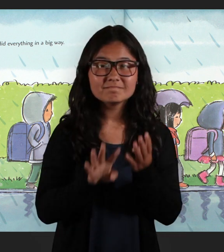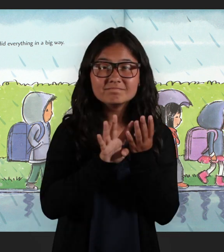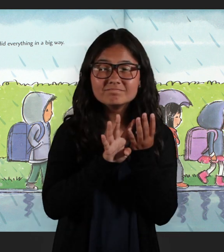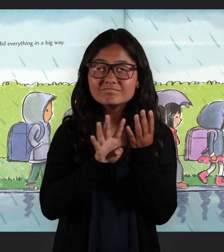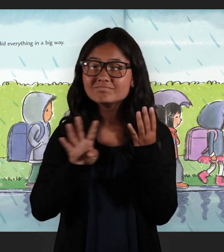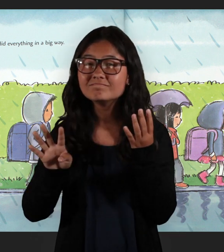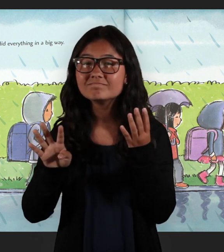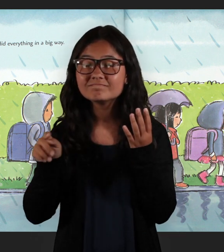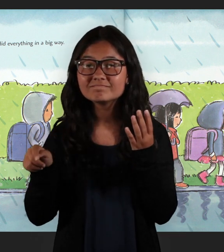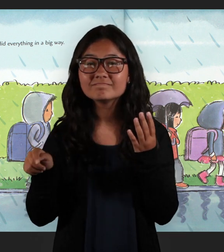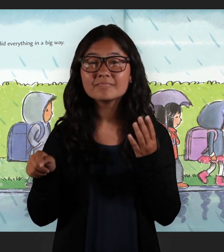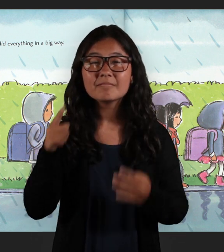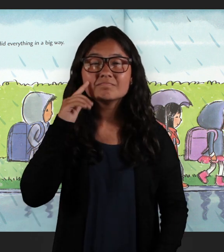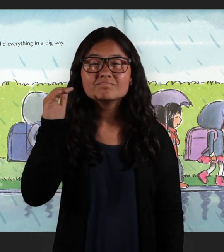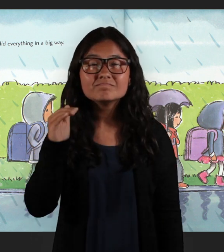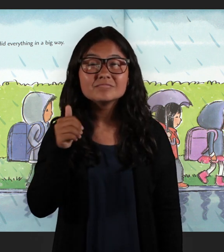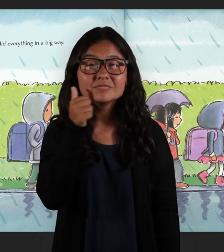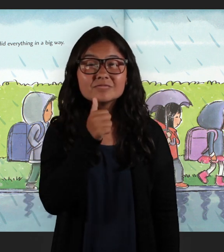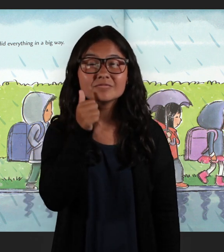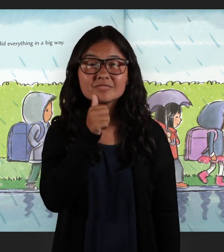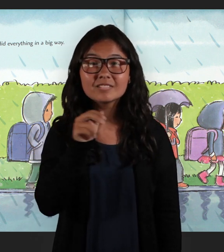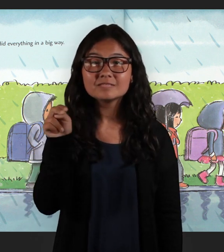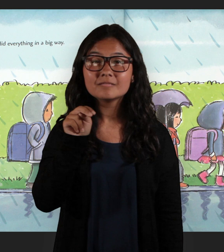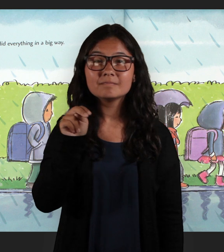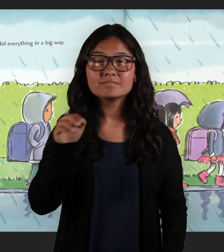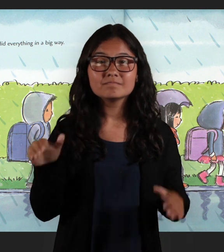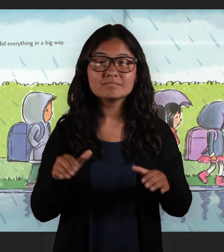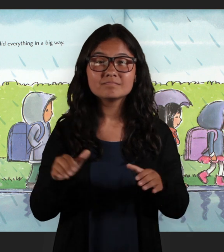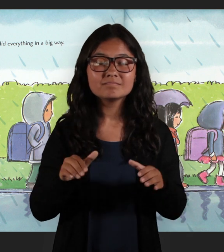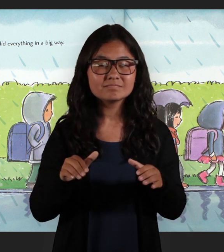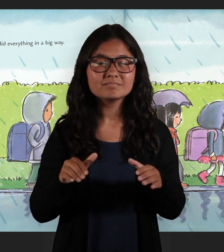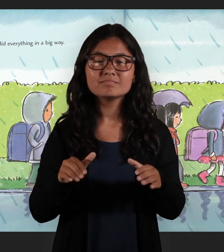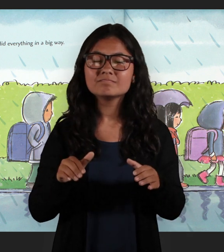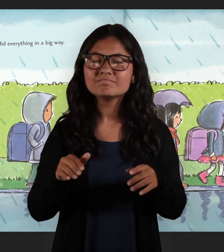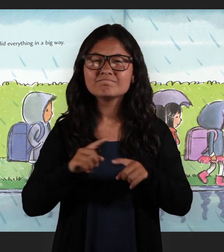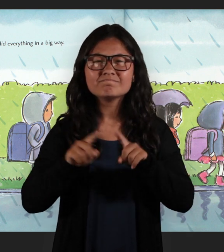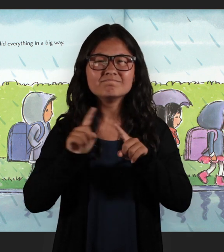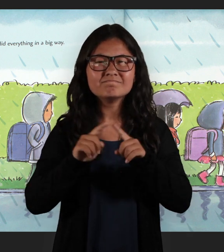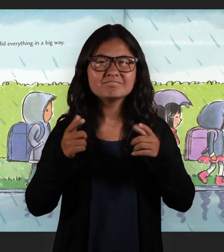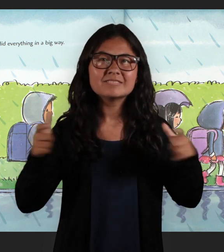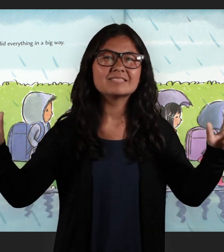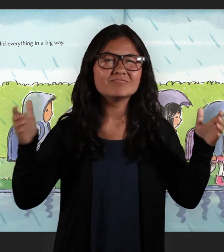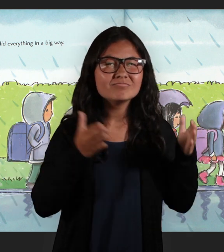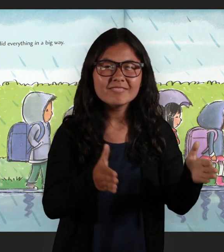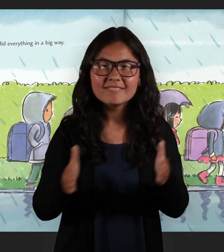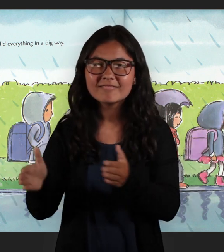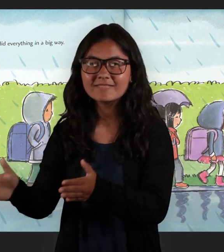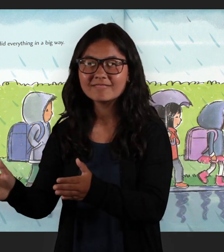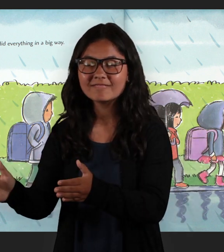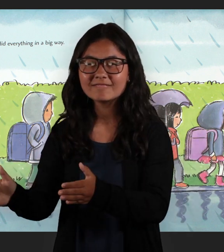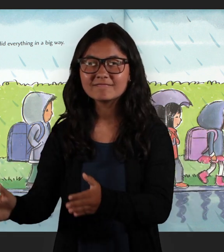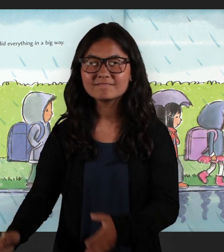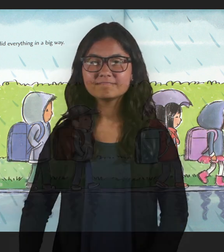For a small girl, Natsumi did everything in a big way.